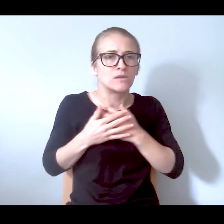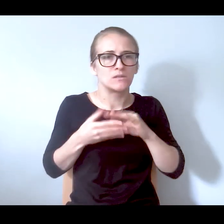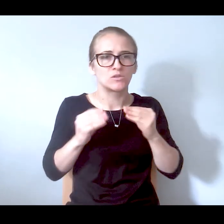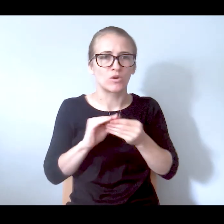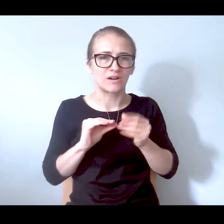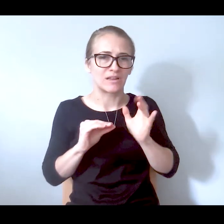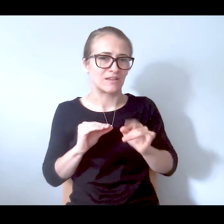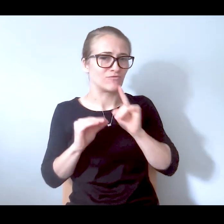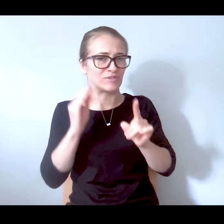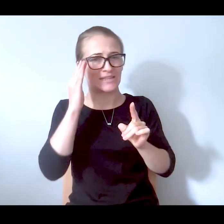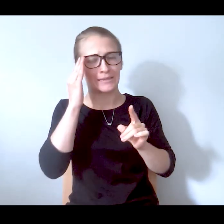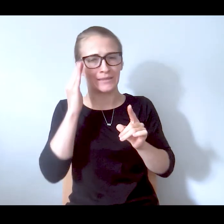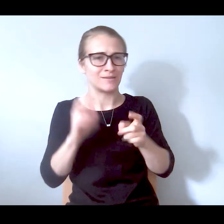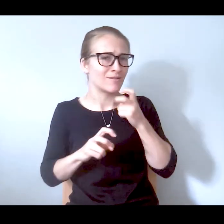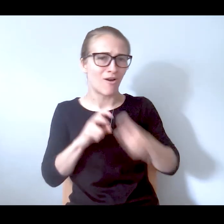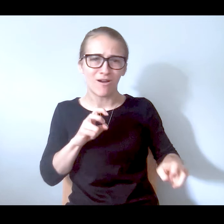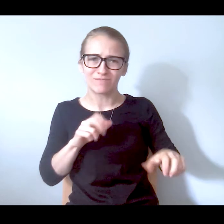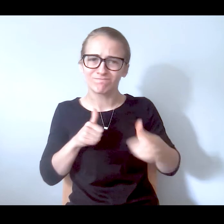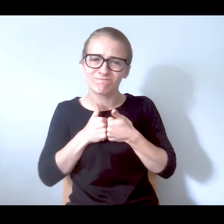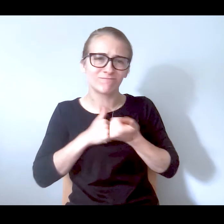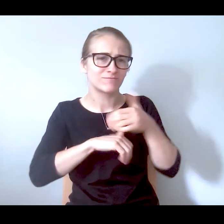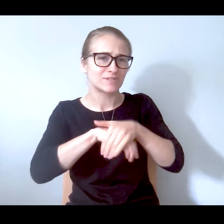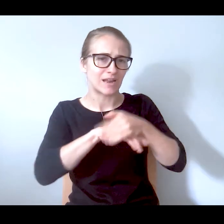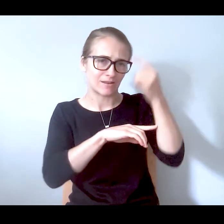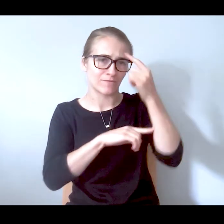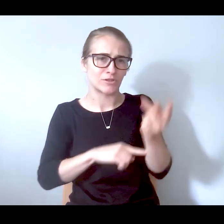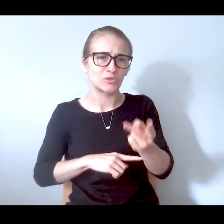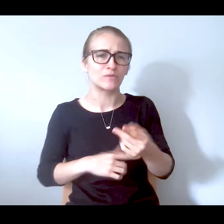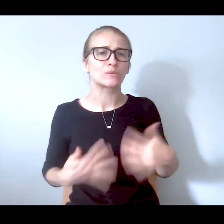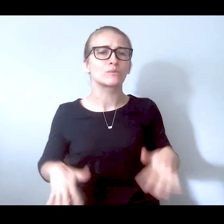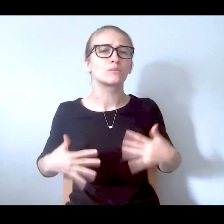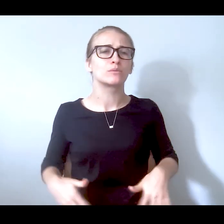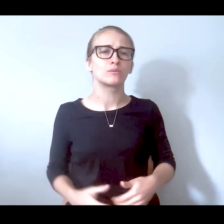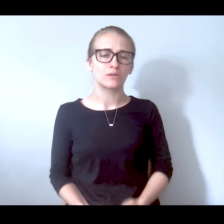really hard night for you and your son. Marc, I